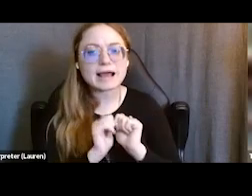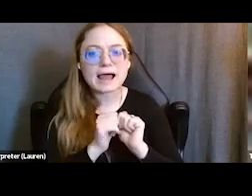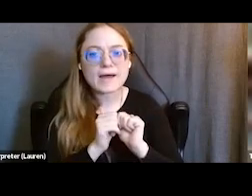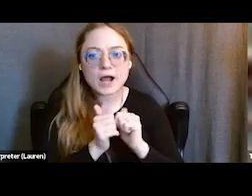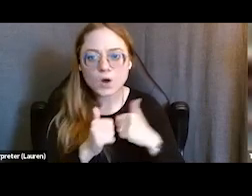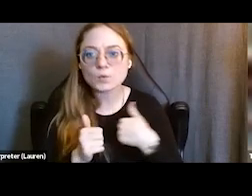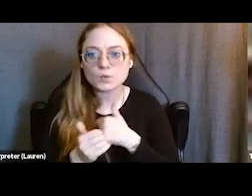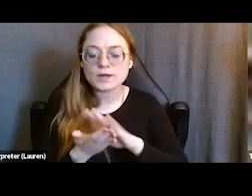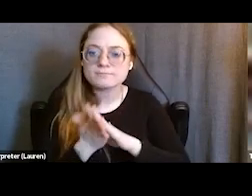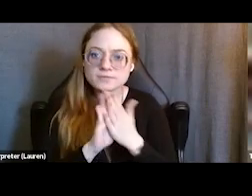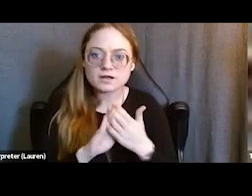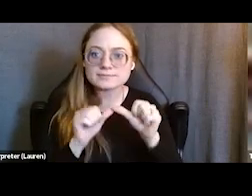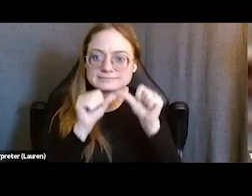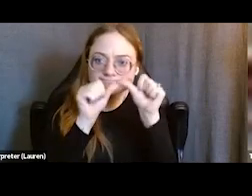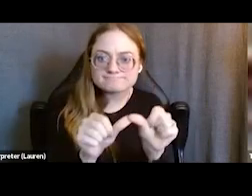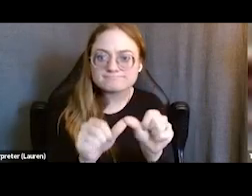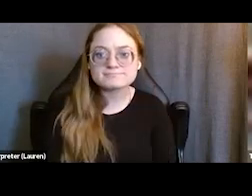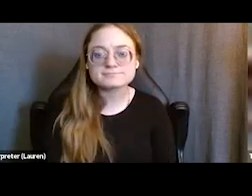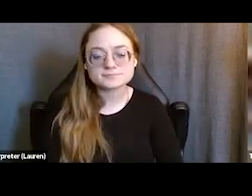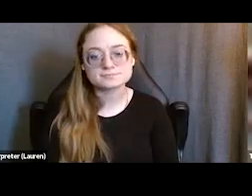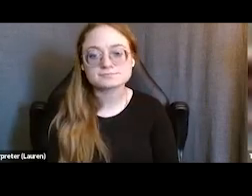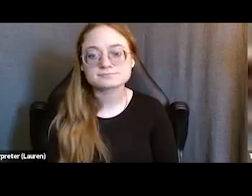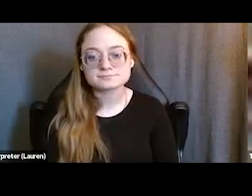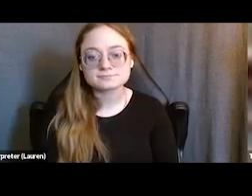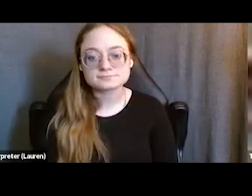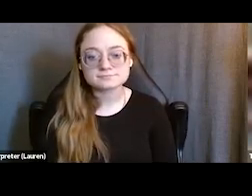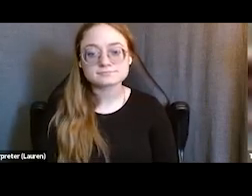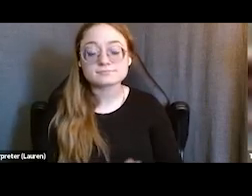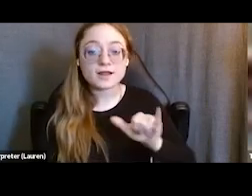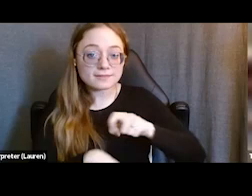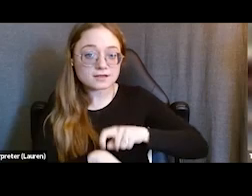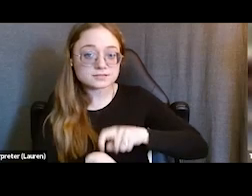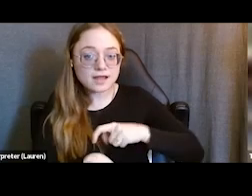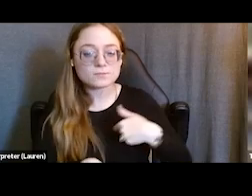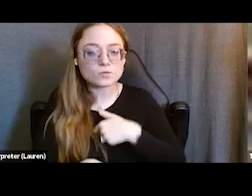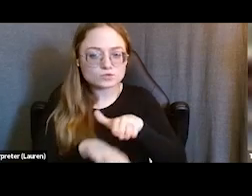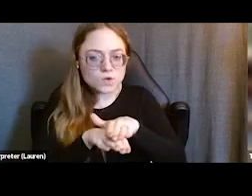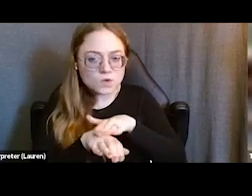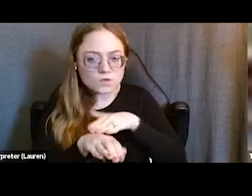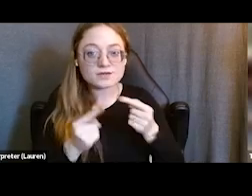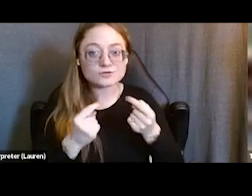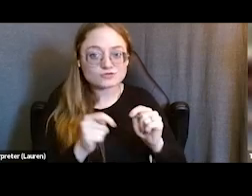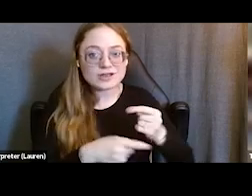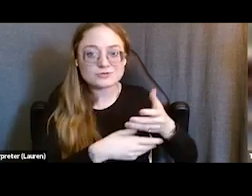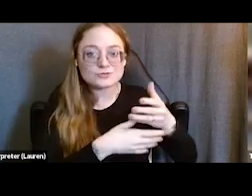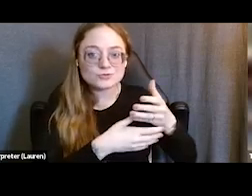that is sustainable and permanent? And so at the time, we were solely trying to also build relationships with the police departments